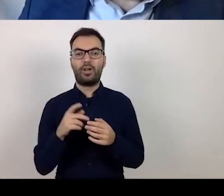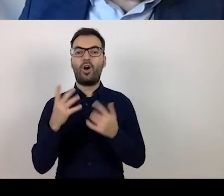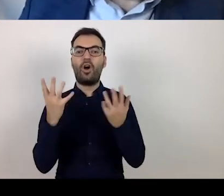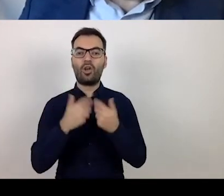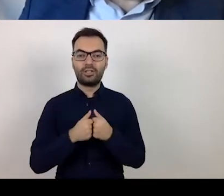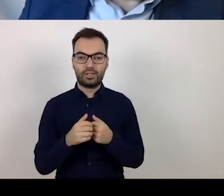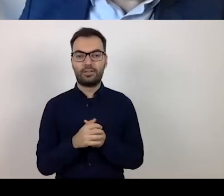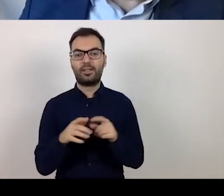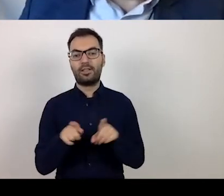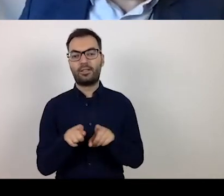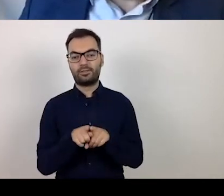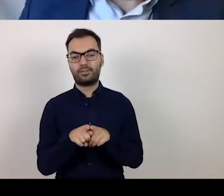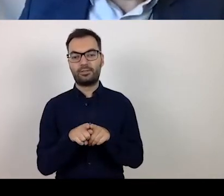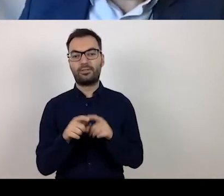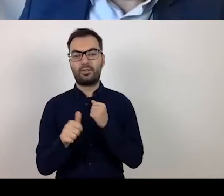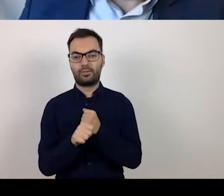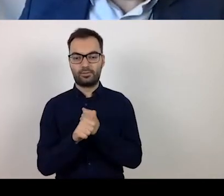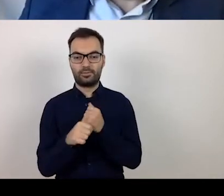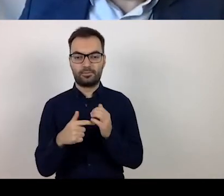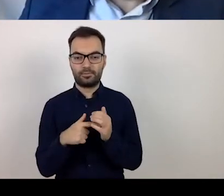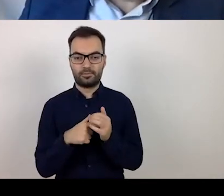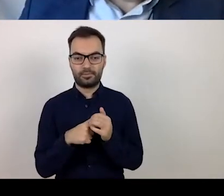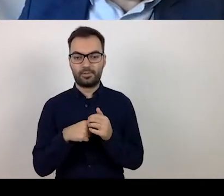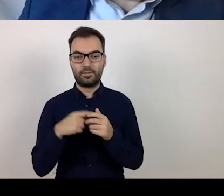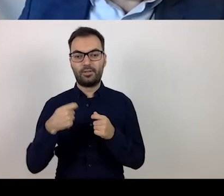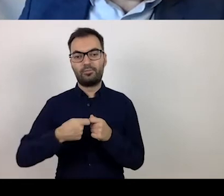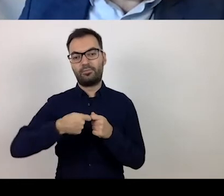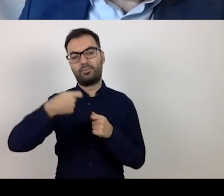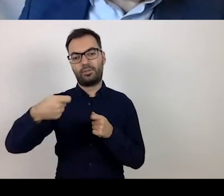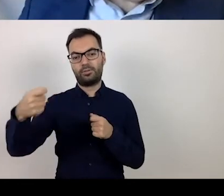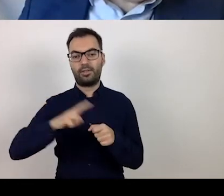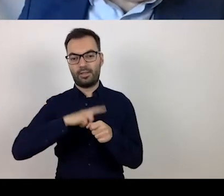and extended deadlines.